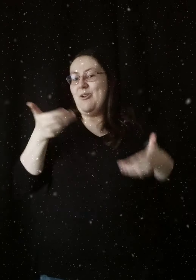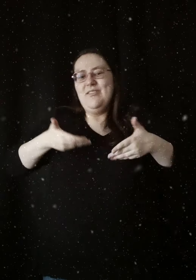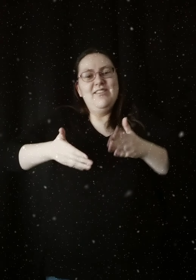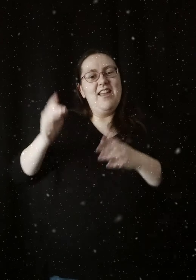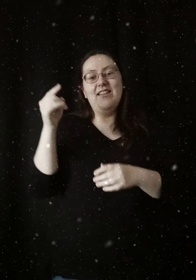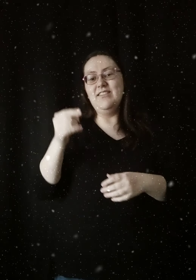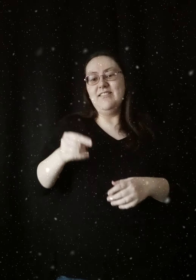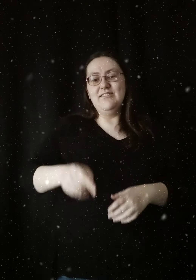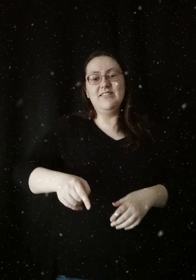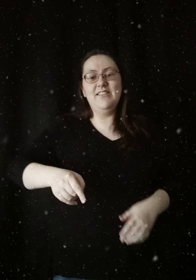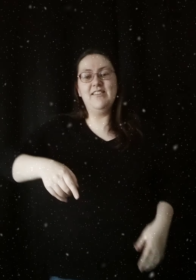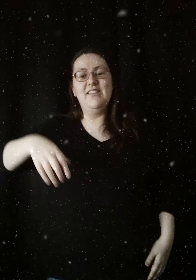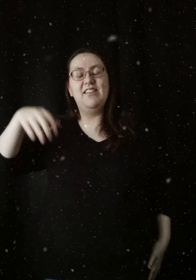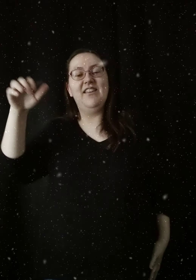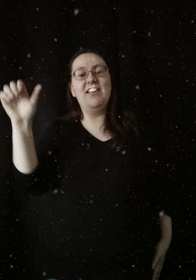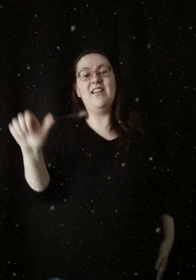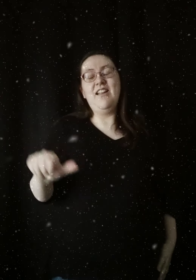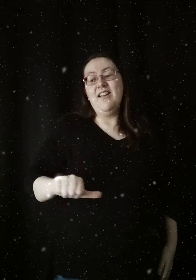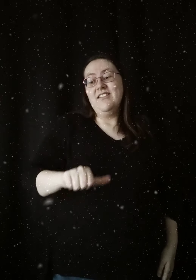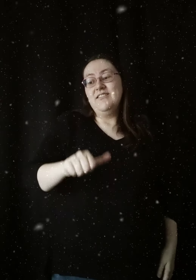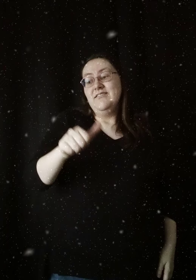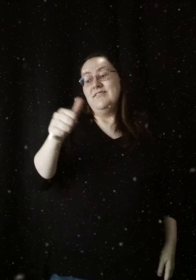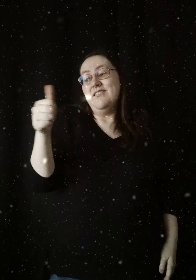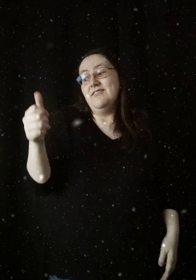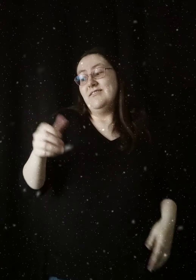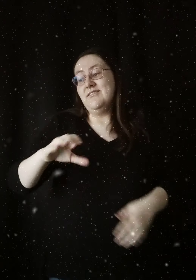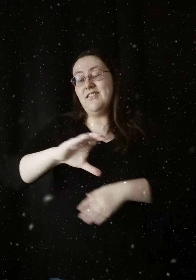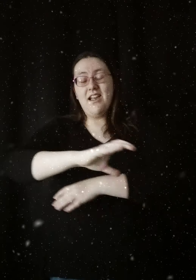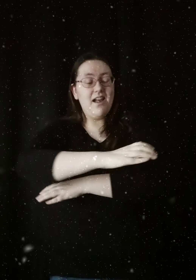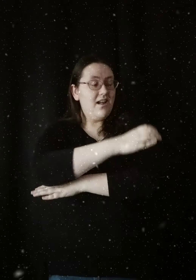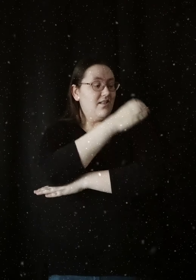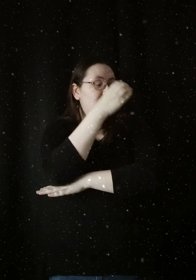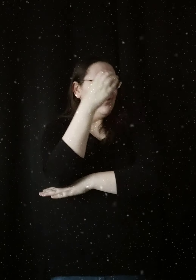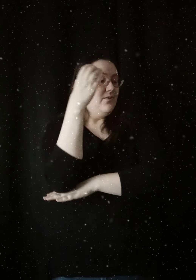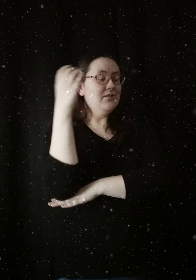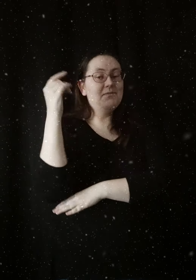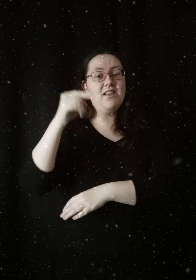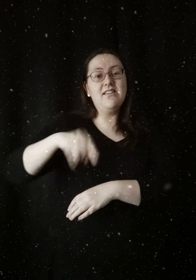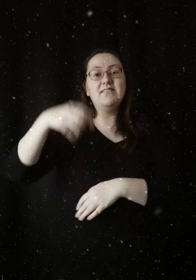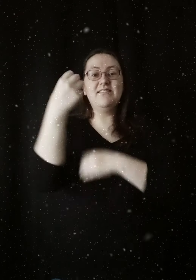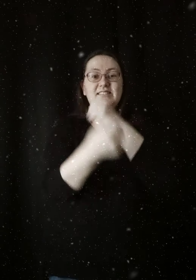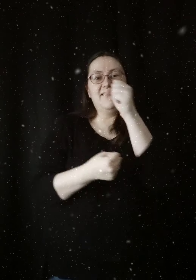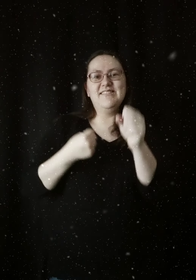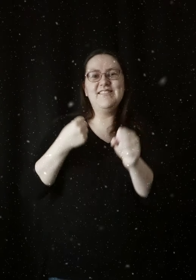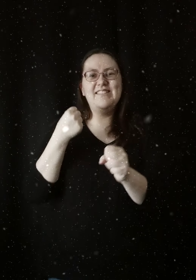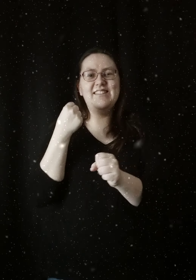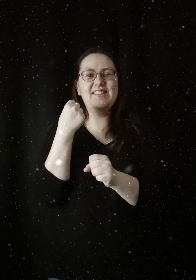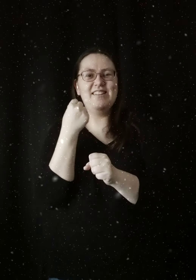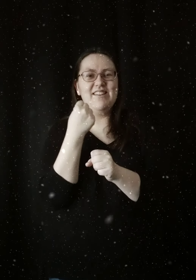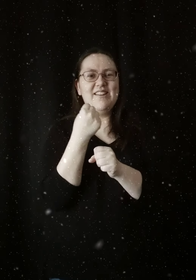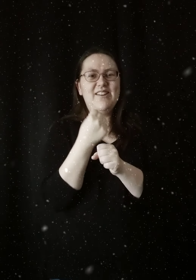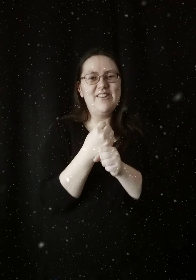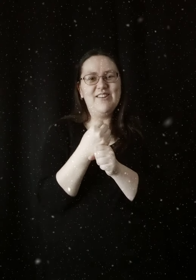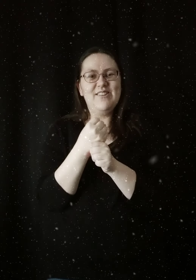Don't let this be Just another Christmas this year